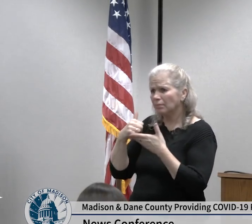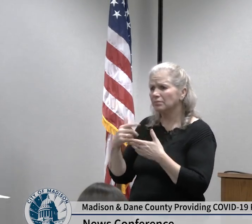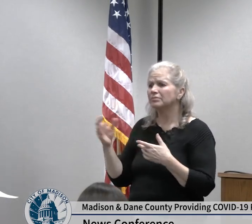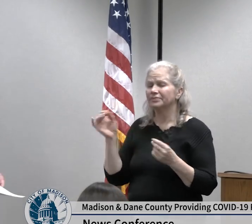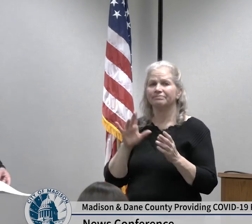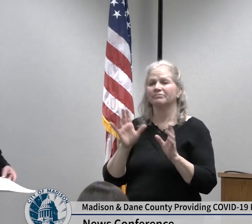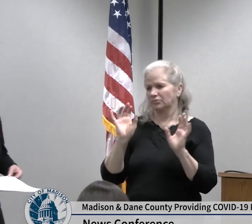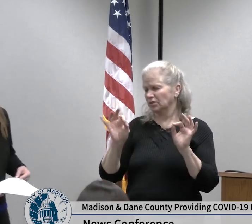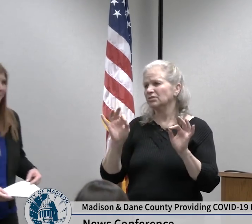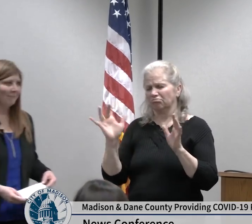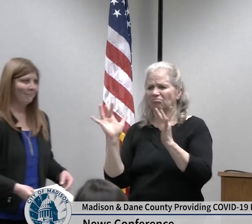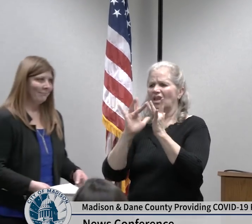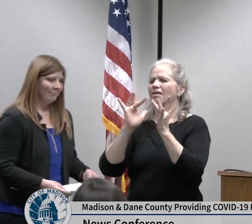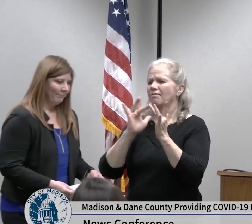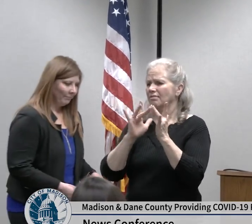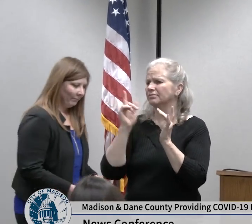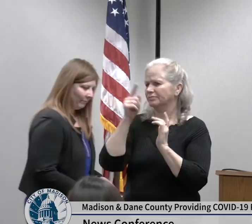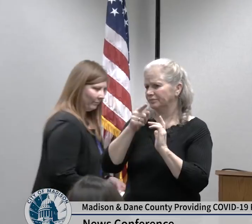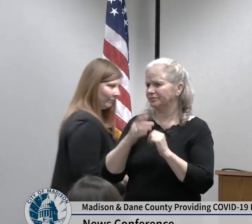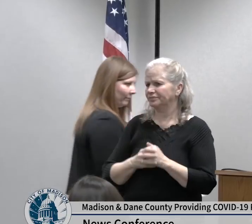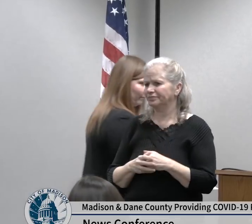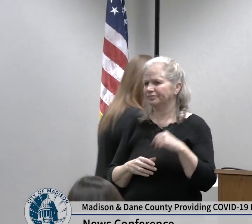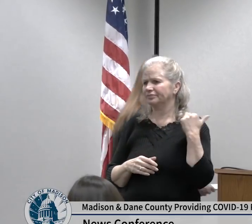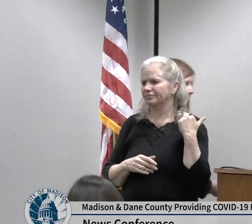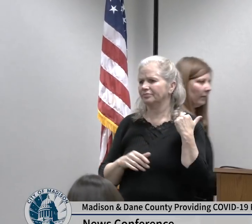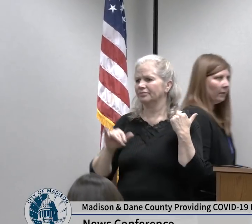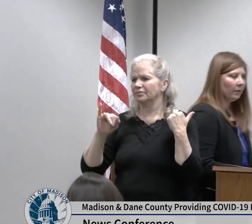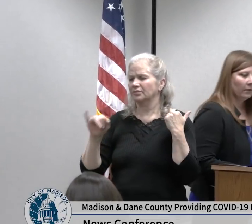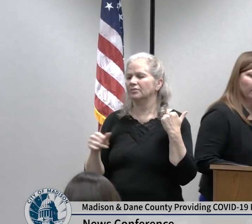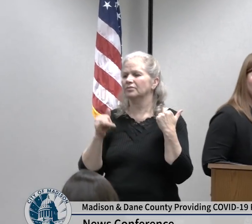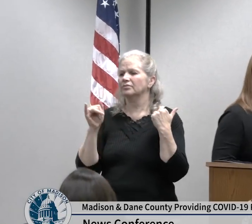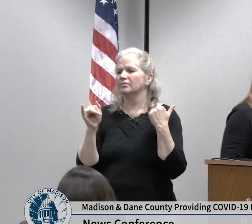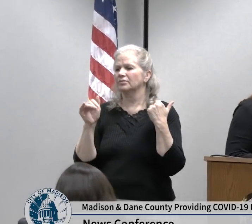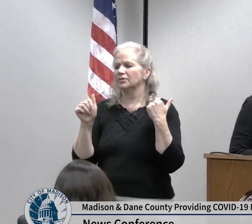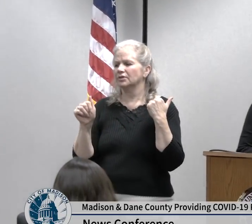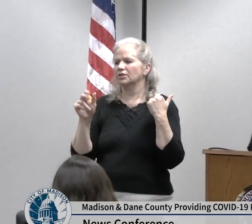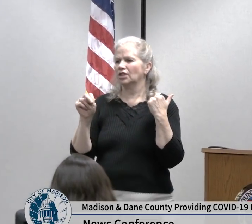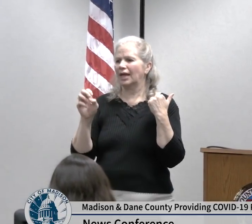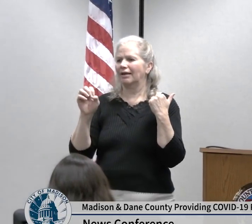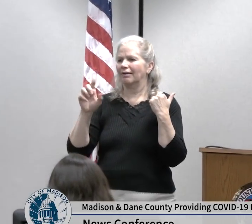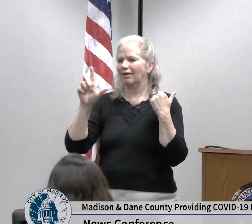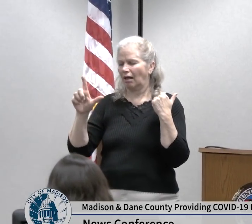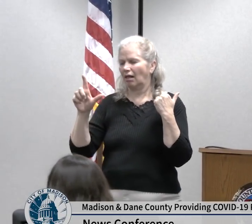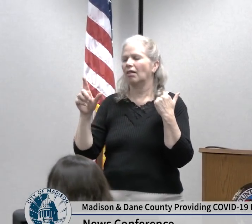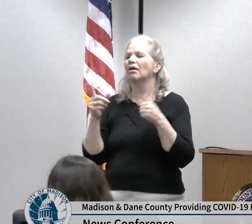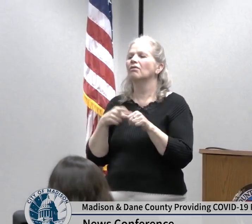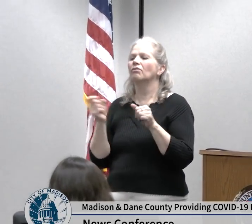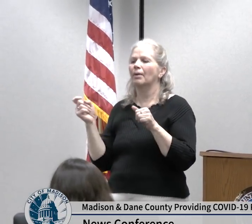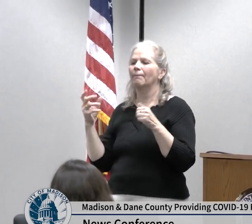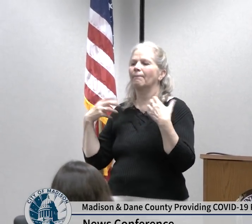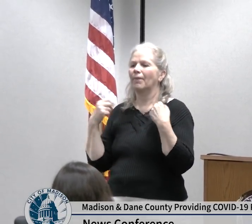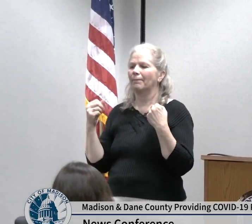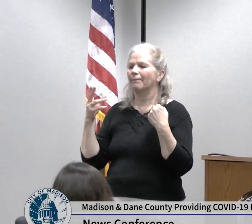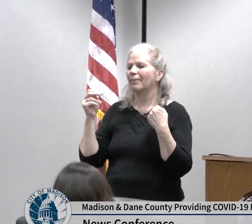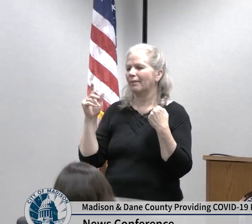from Public Health Madison Dane County good morning so our team at Public